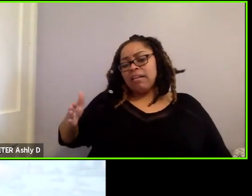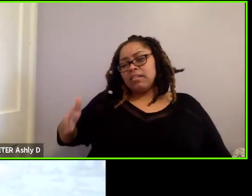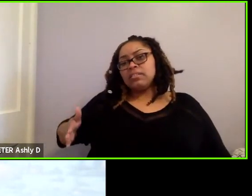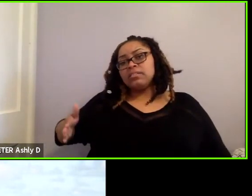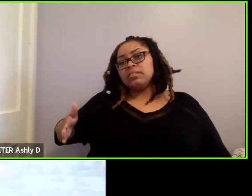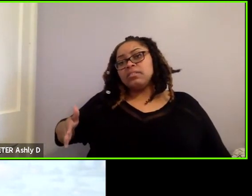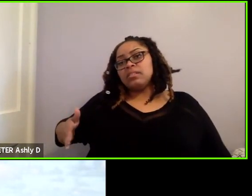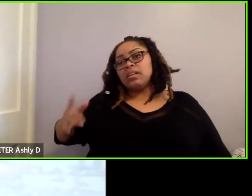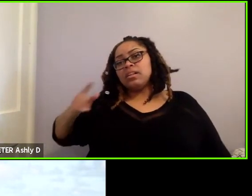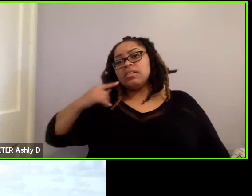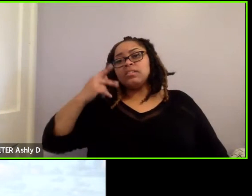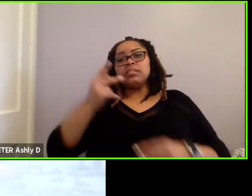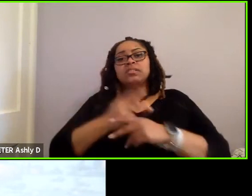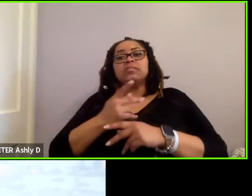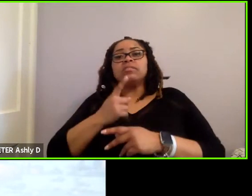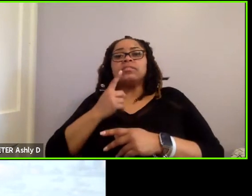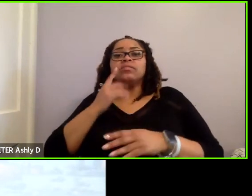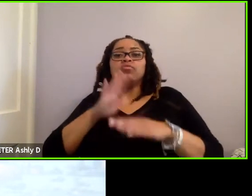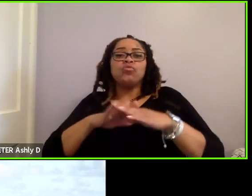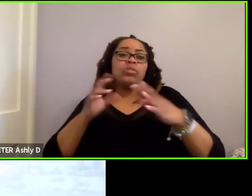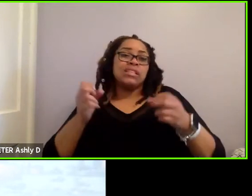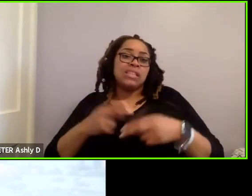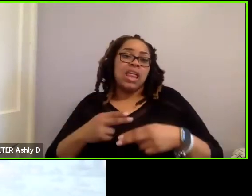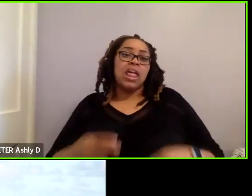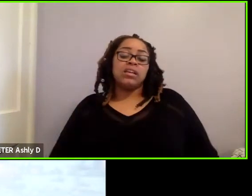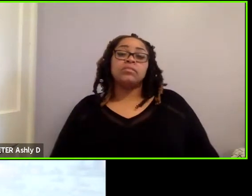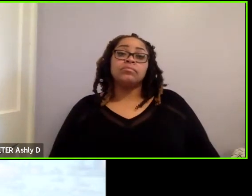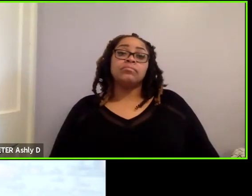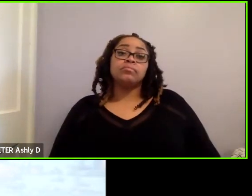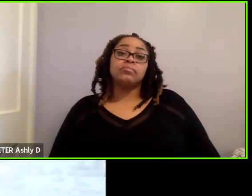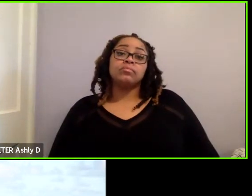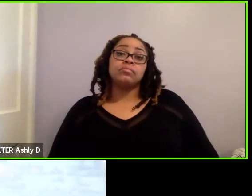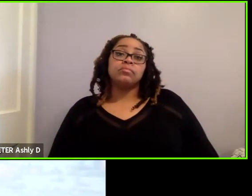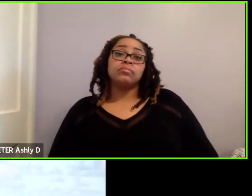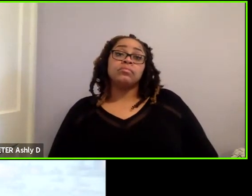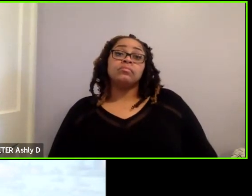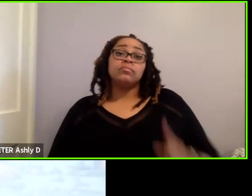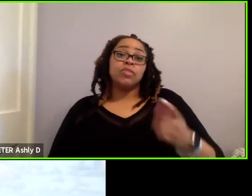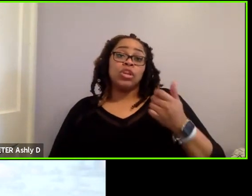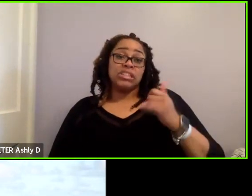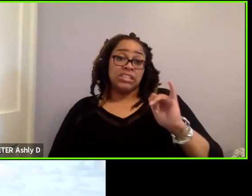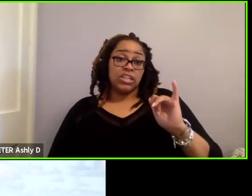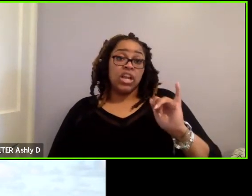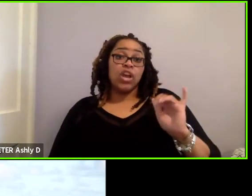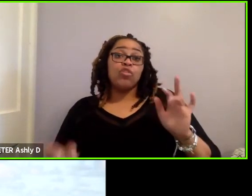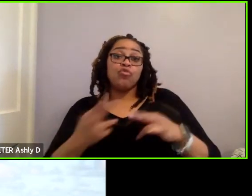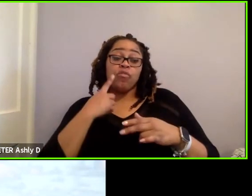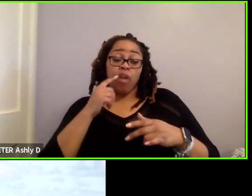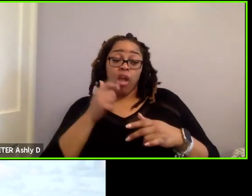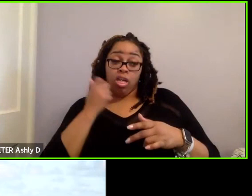configuration shown that was shown in the slides. And you’d still have room for other passengers, right?